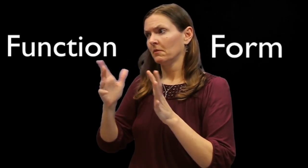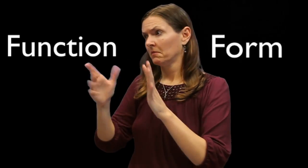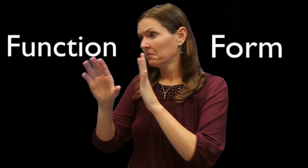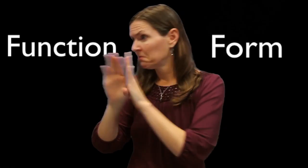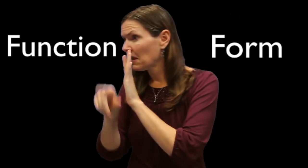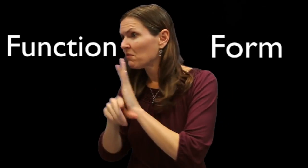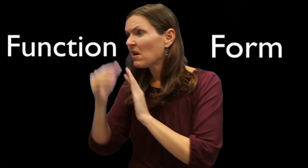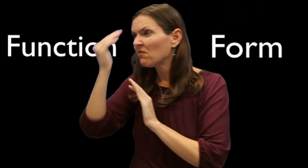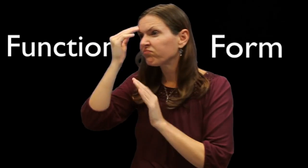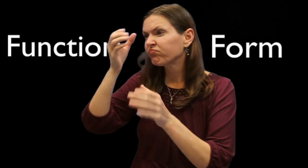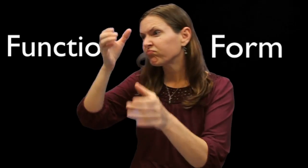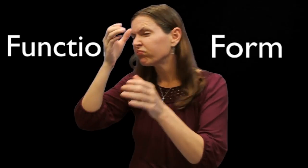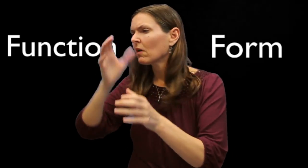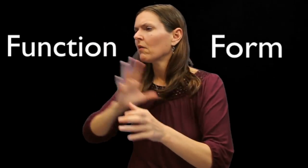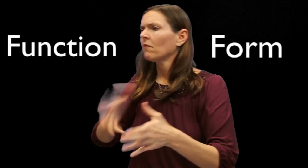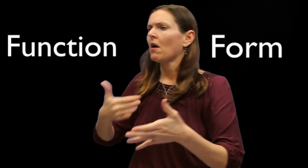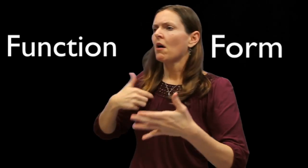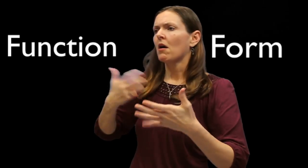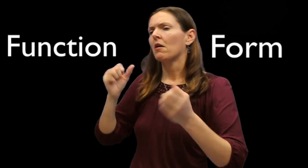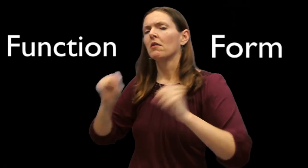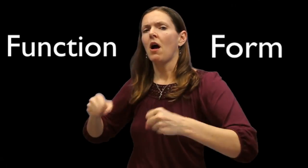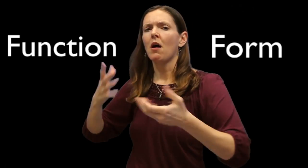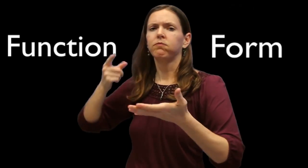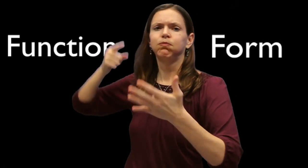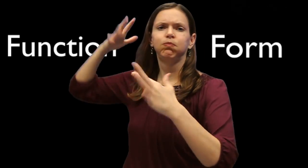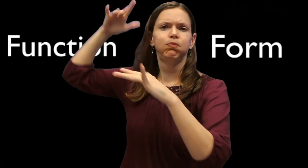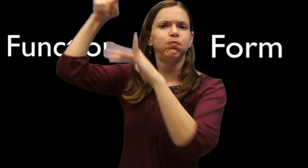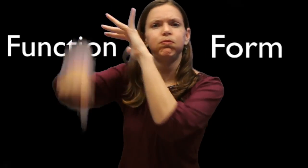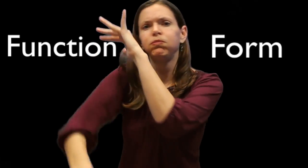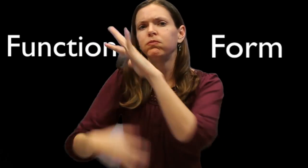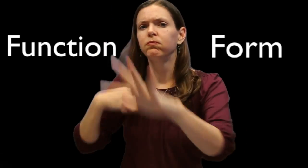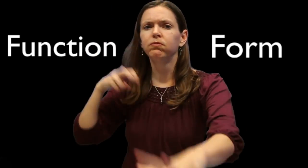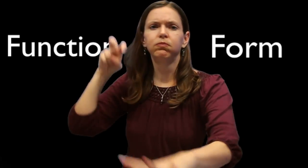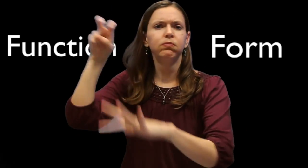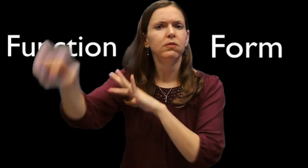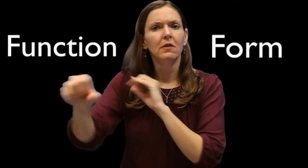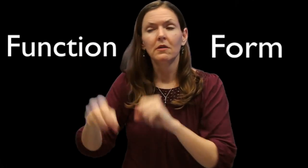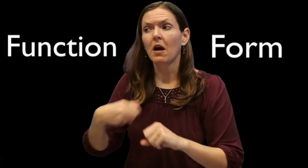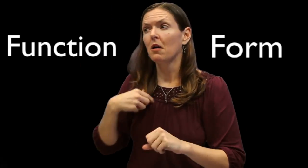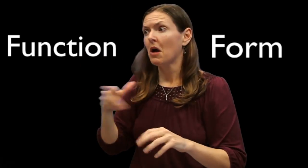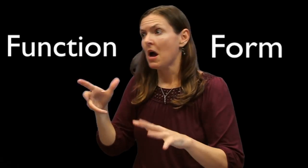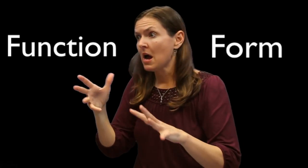content to fit the audience. If the audience is well versed in the content, the presenter will jump straight to the content being discussed.